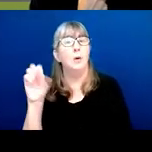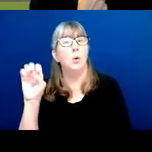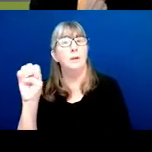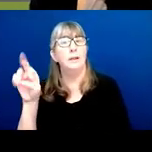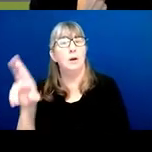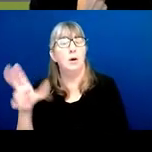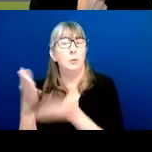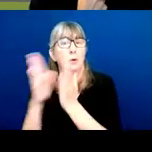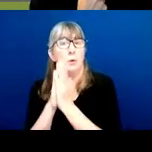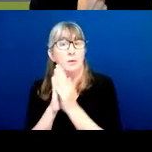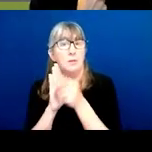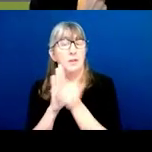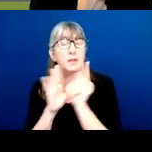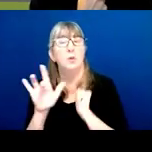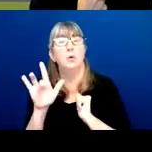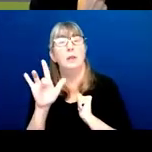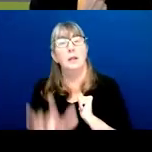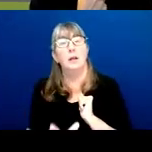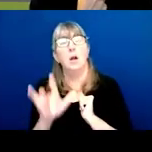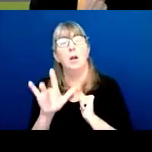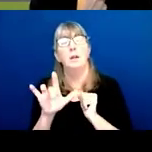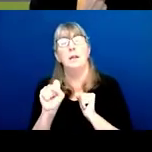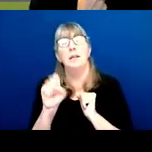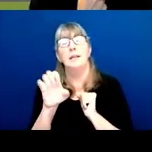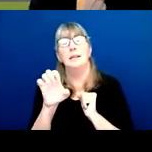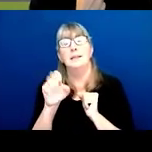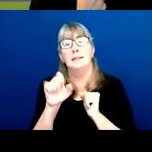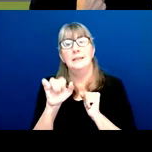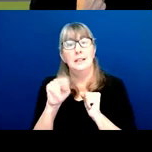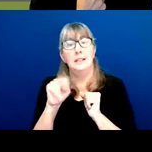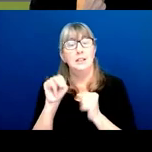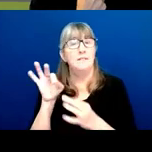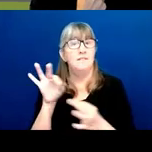that you click on the session feedback button and complete the surveys.